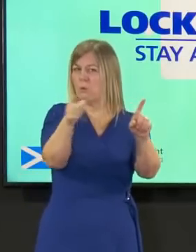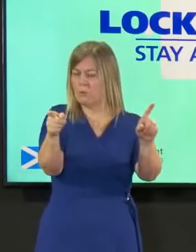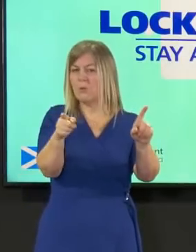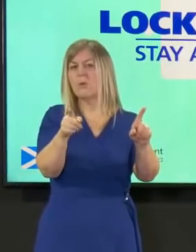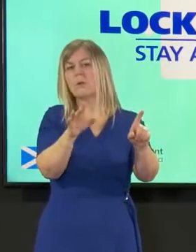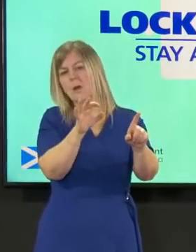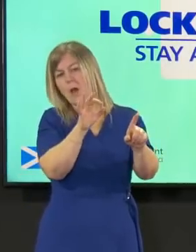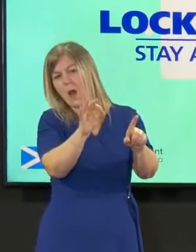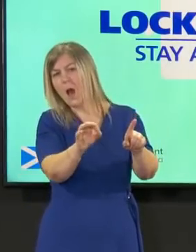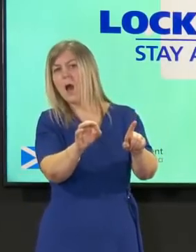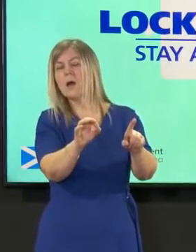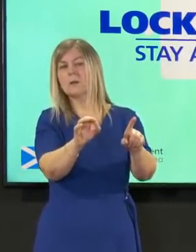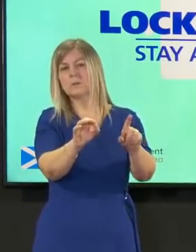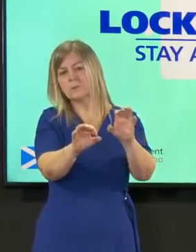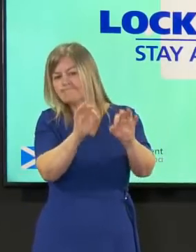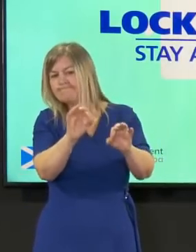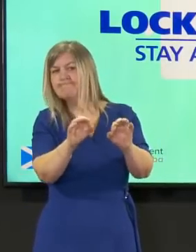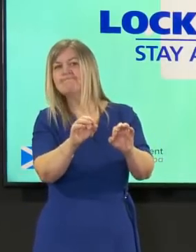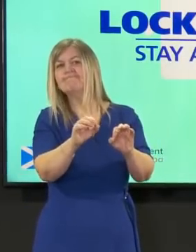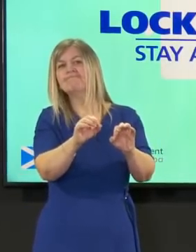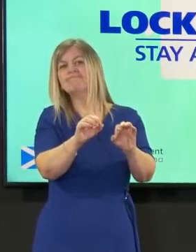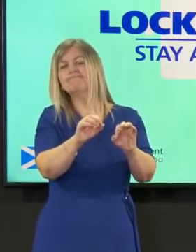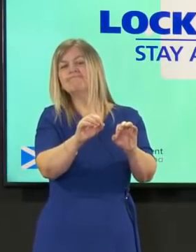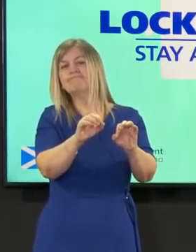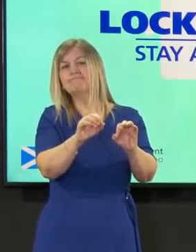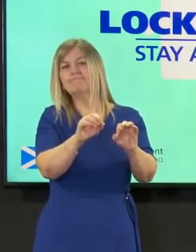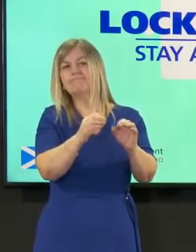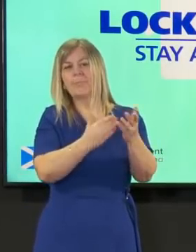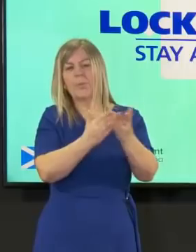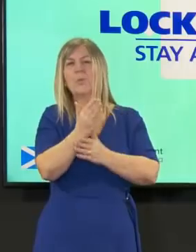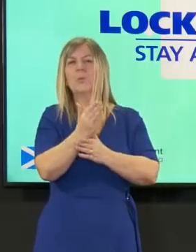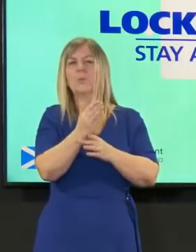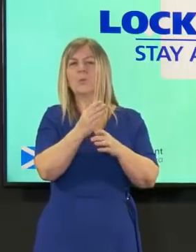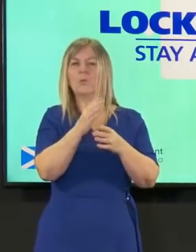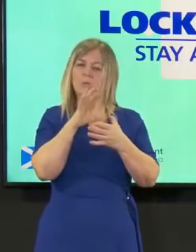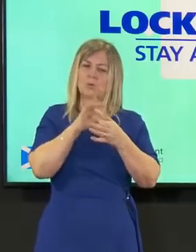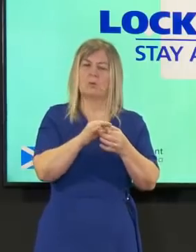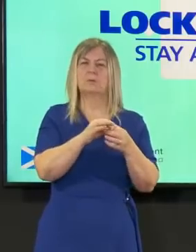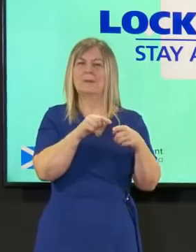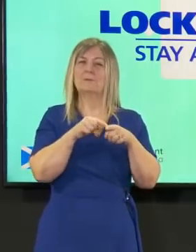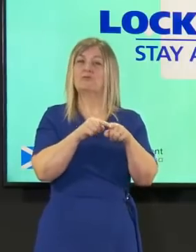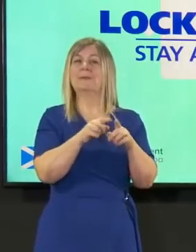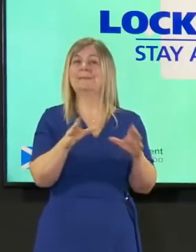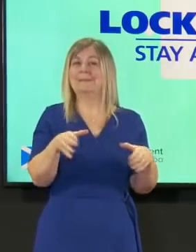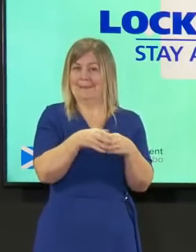the necessary questions by the contact tracing team and steps will be taken if those steps are needed